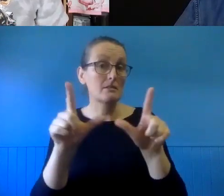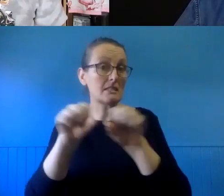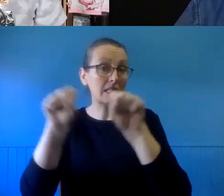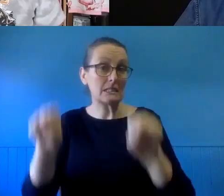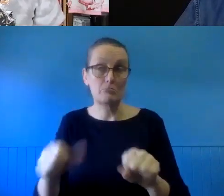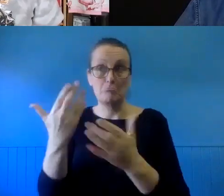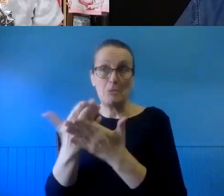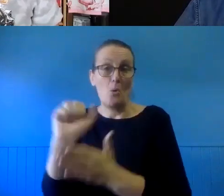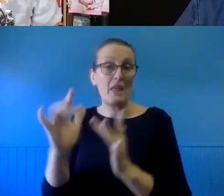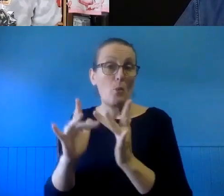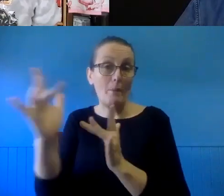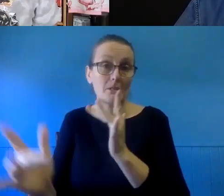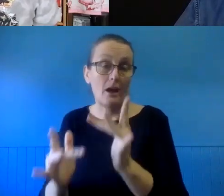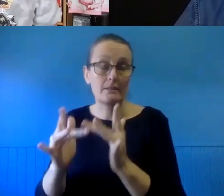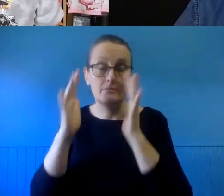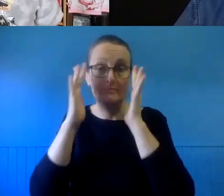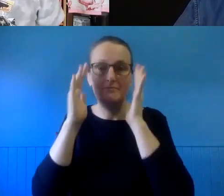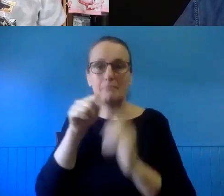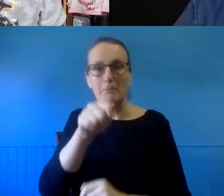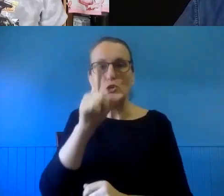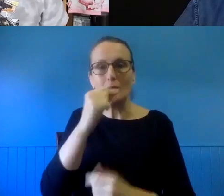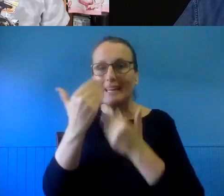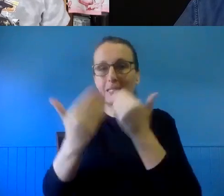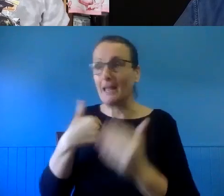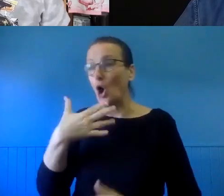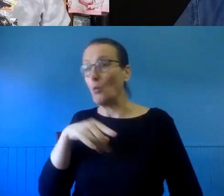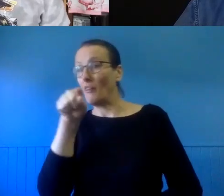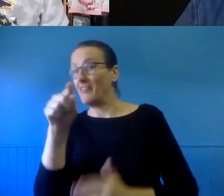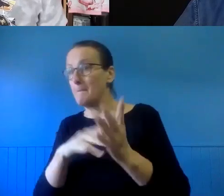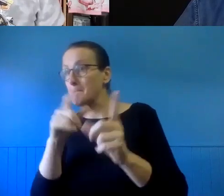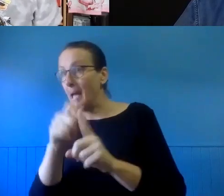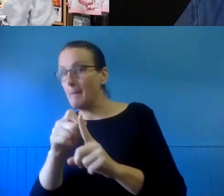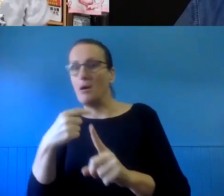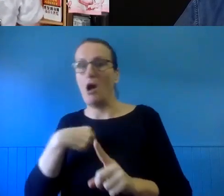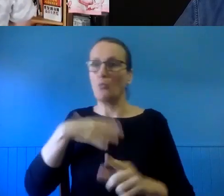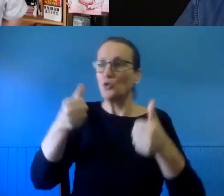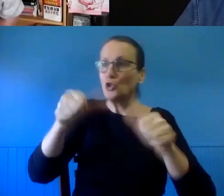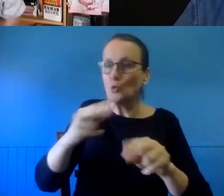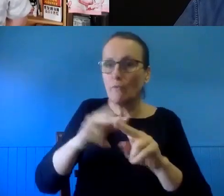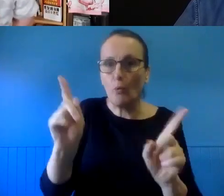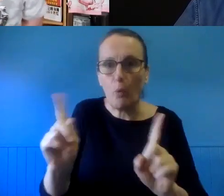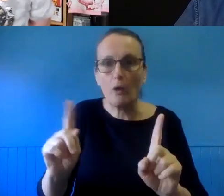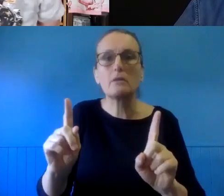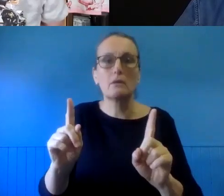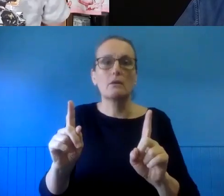example, where you specify the particular map that you want and the type of use you want to make. Similarly, you might contact the